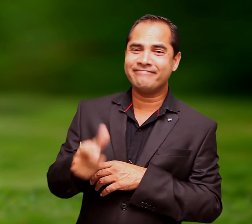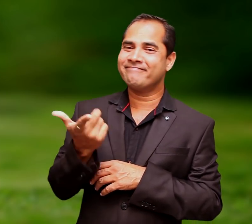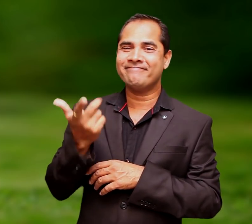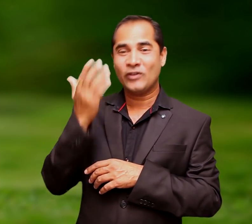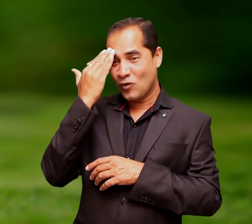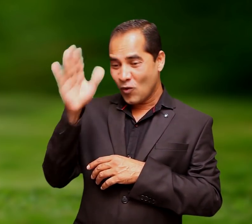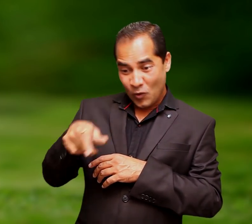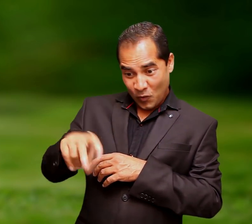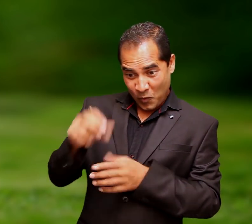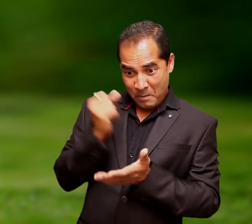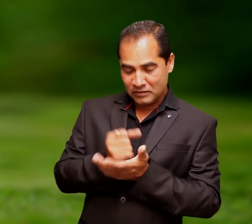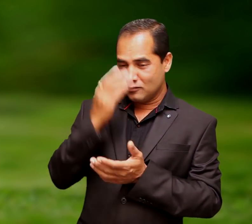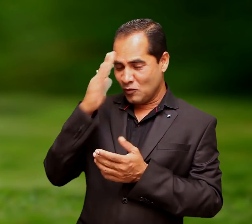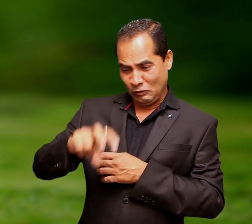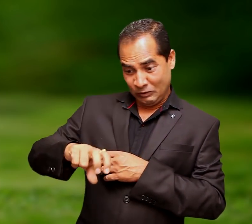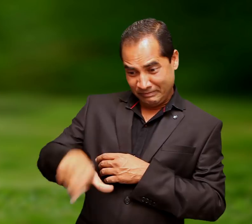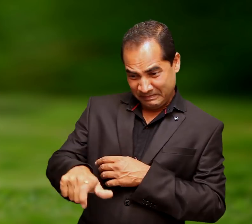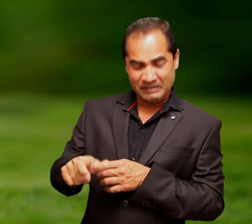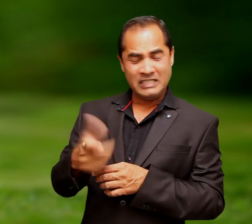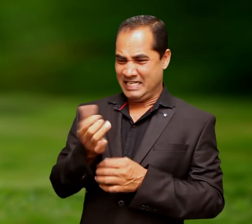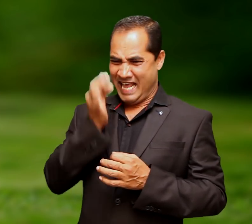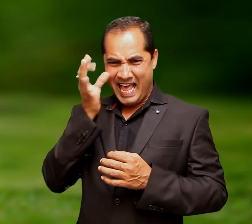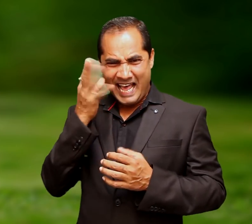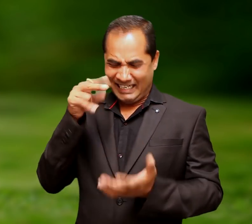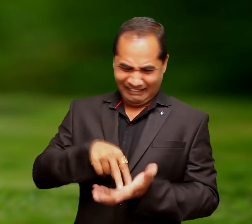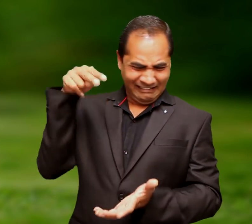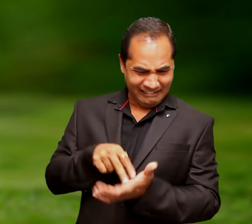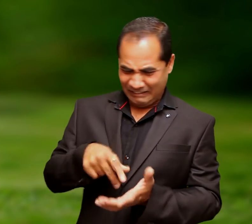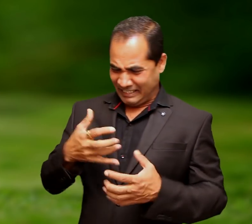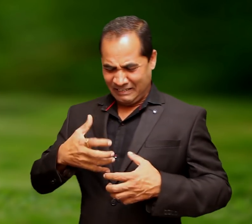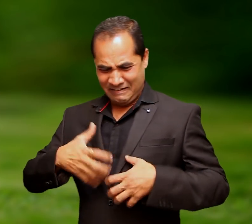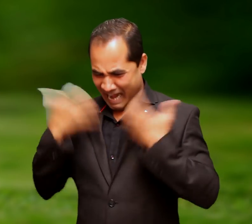then chittering with irritation and disappointment at the tap's failure to cooperate.